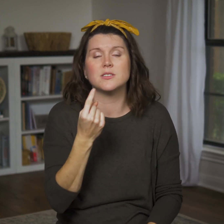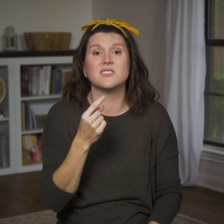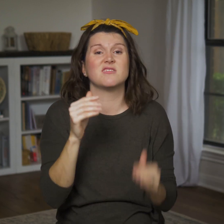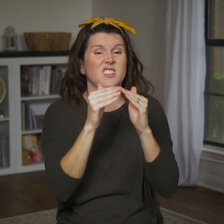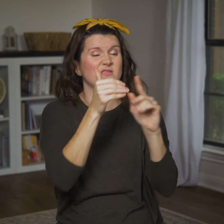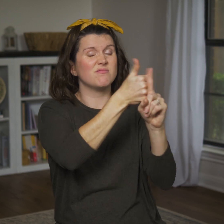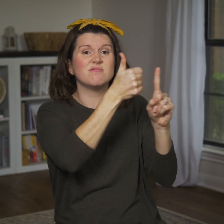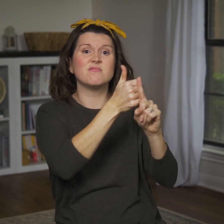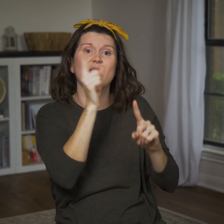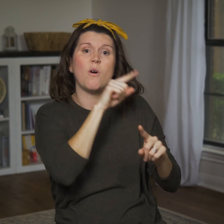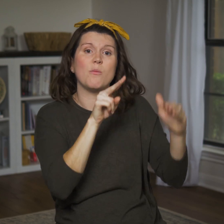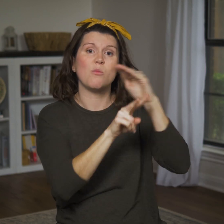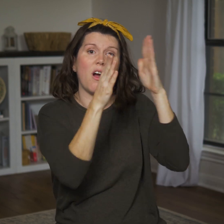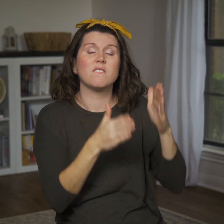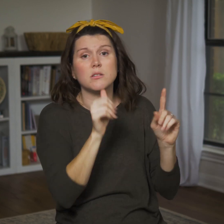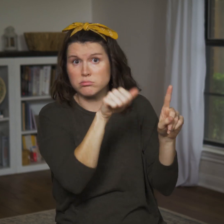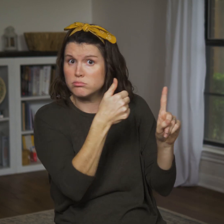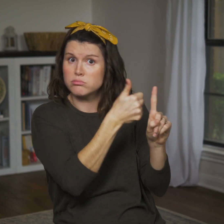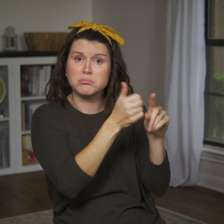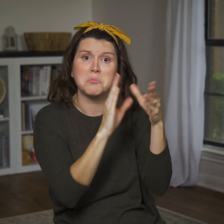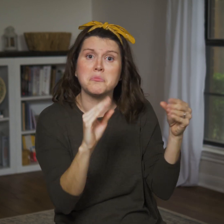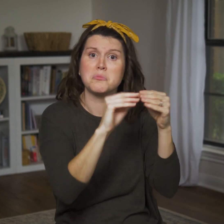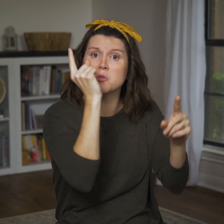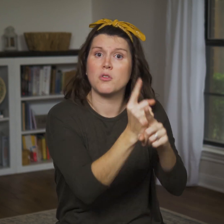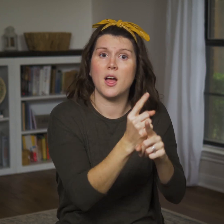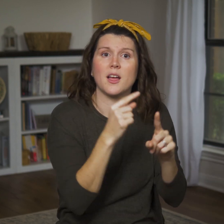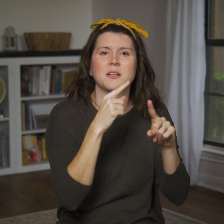Even a false prophet can be right,